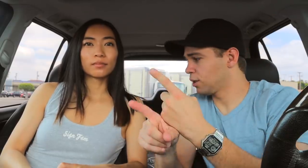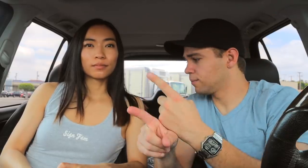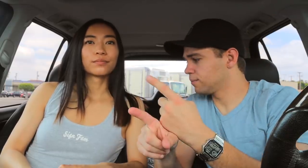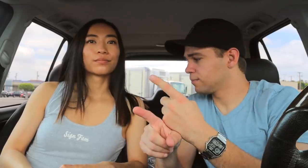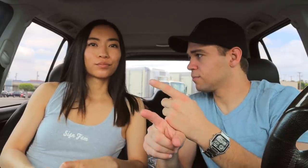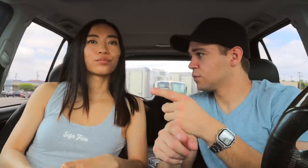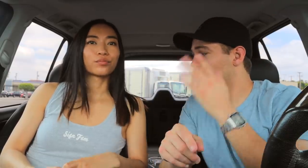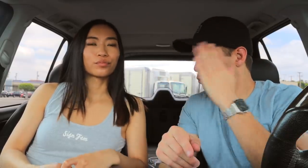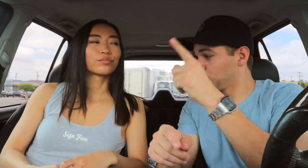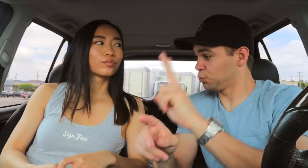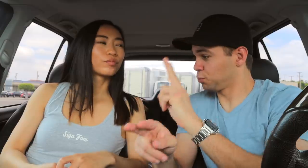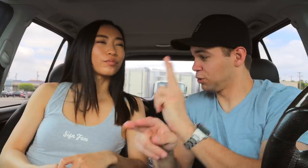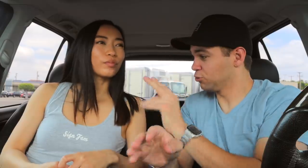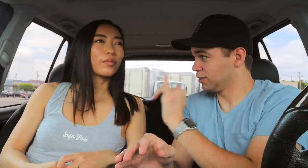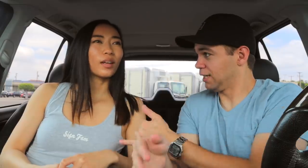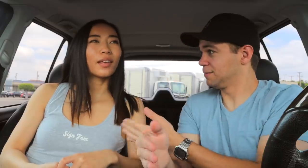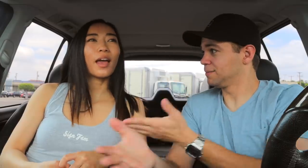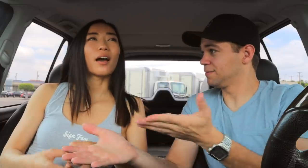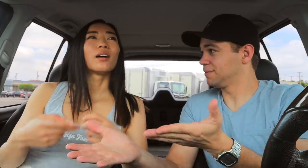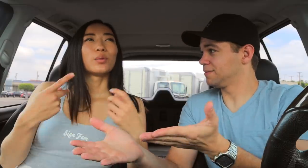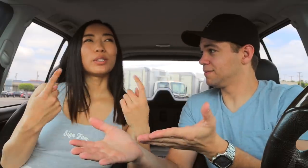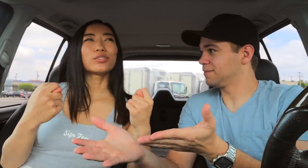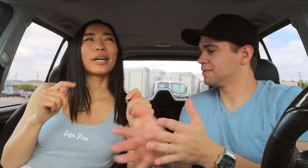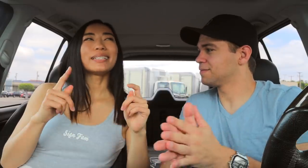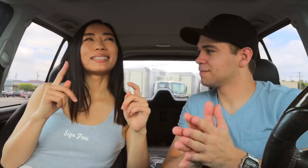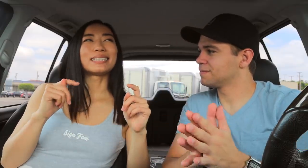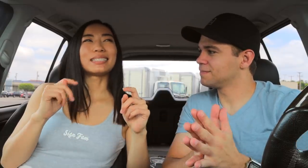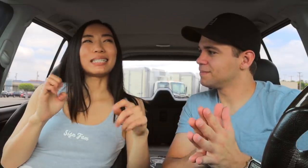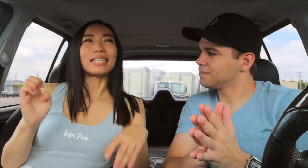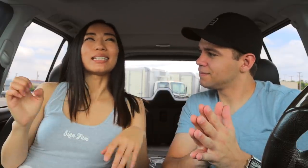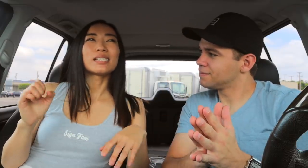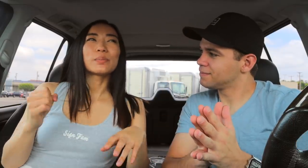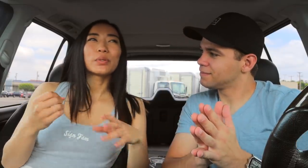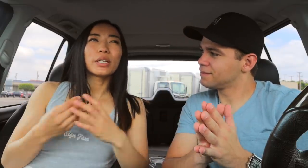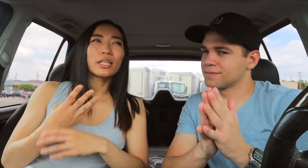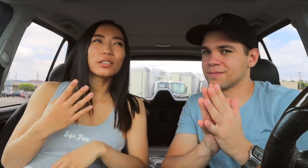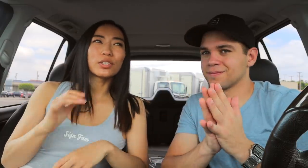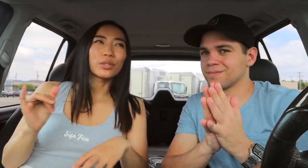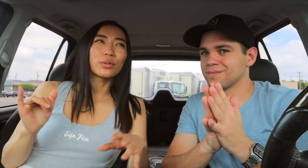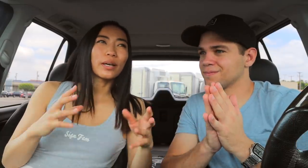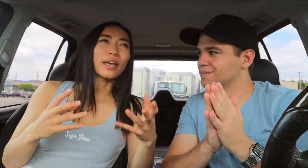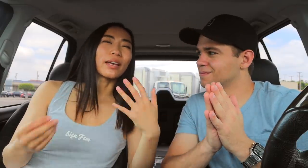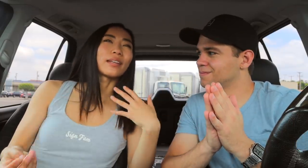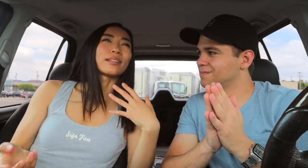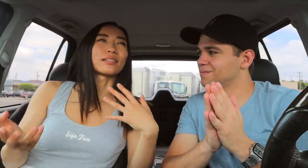Right? Will you use that (tank)? Yeah, we tried teespring too and